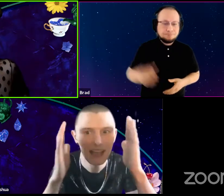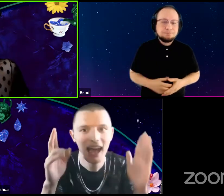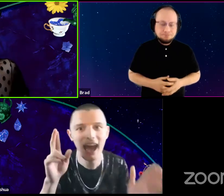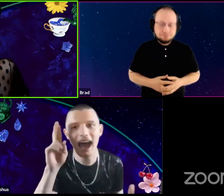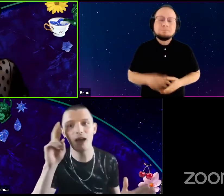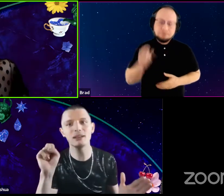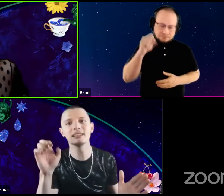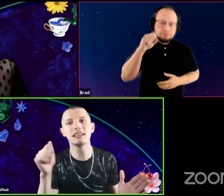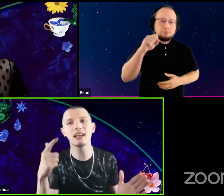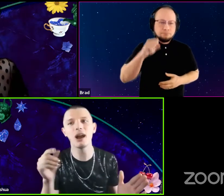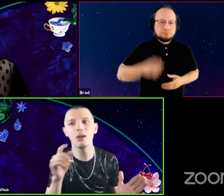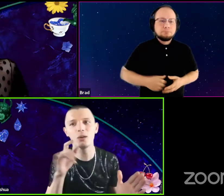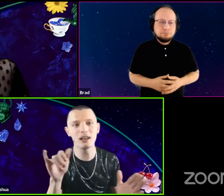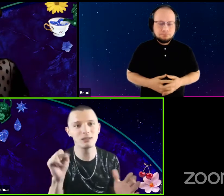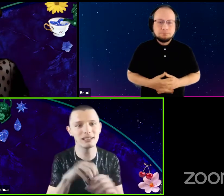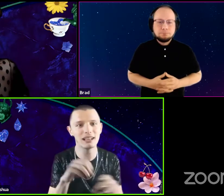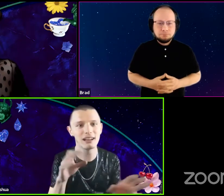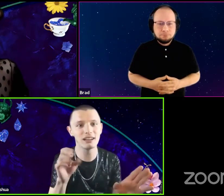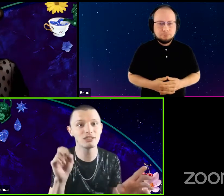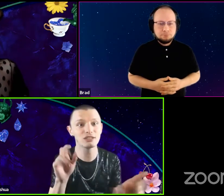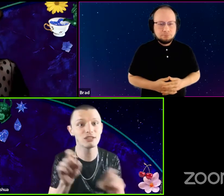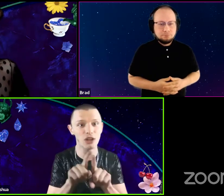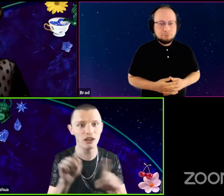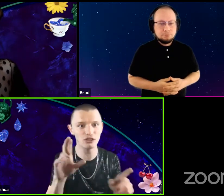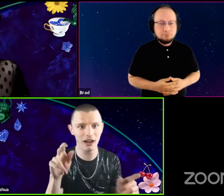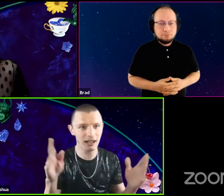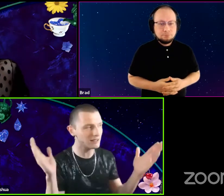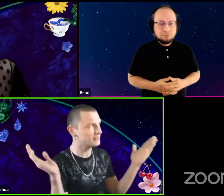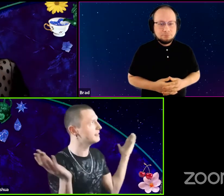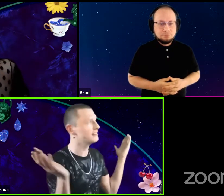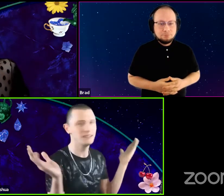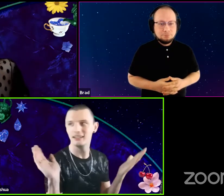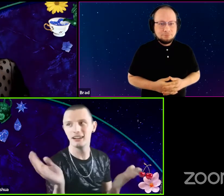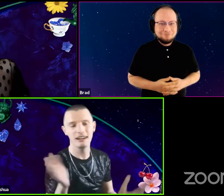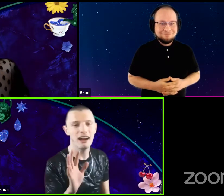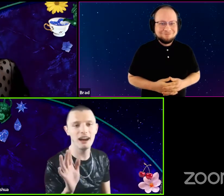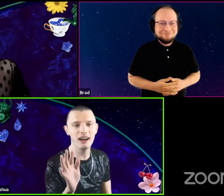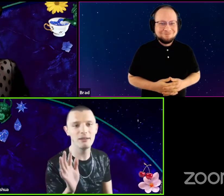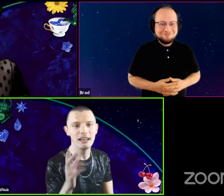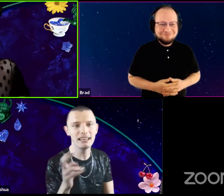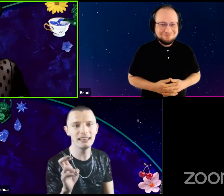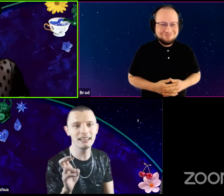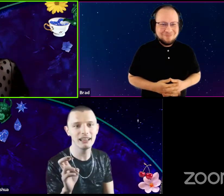Yeah. Howie Seago who also was in Star Trek Oh and Spring Awakening right?